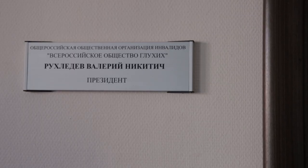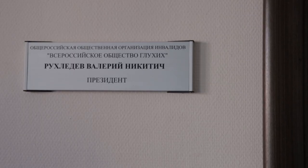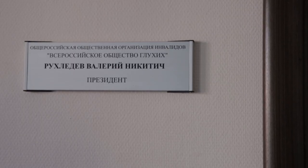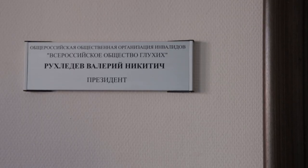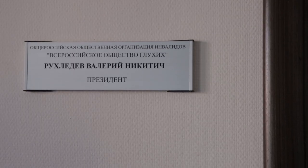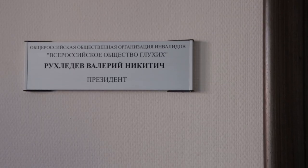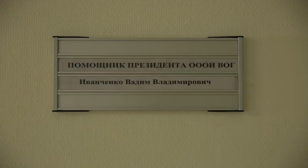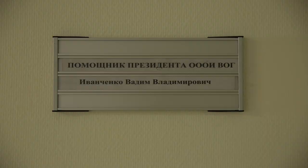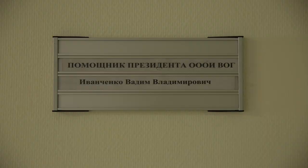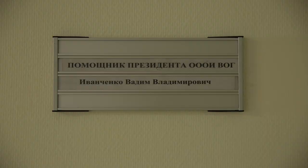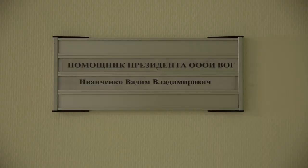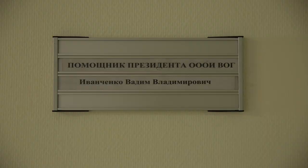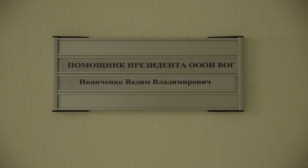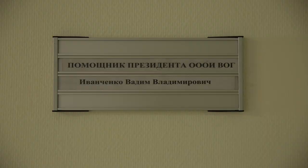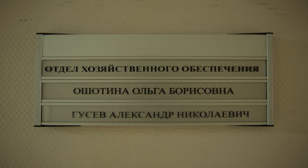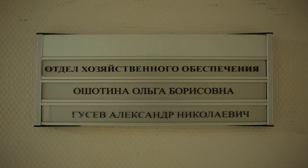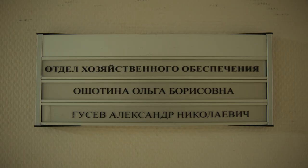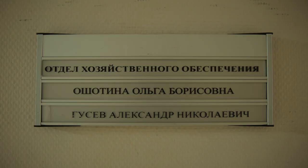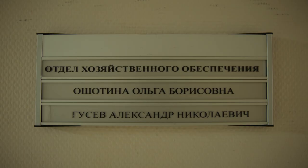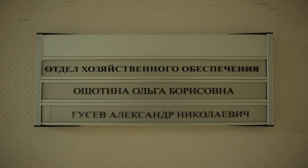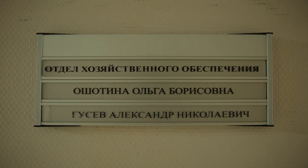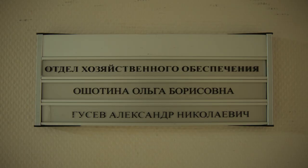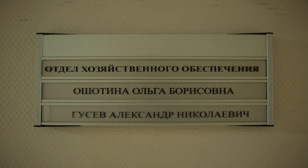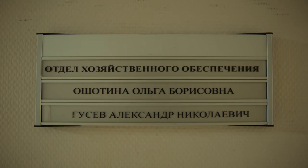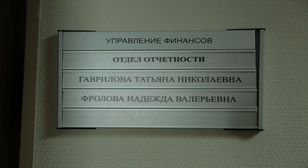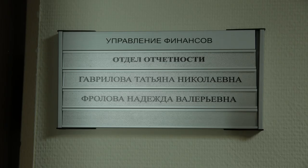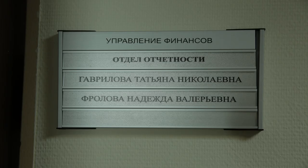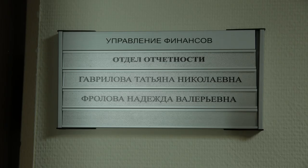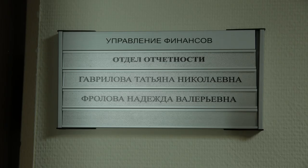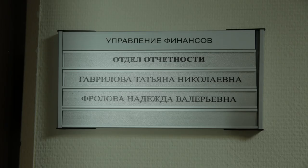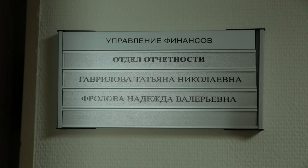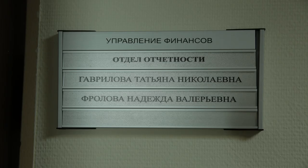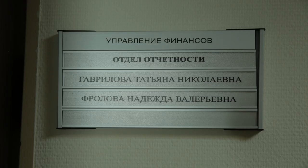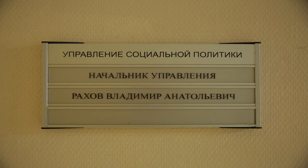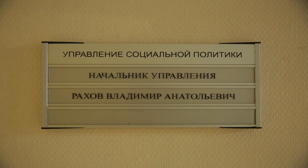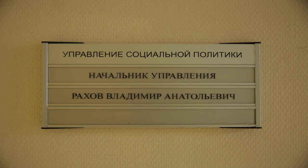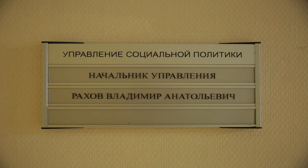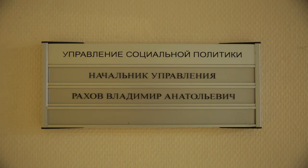(All-Russian Society of Disabled People, All-Russian Society of the Deaf, Valery Nikitich Rukhledev, President) (Assistant President, All-Russian Society of the Deaf, Vadim Vladimirovich Ivanchenko) (Department of Economic Security, Olga Borisovna Oschotina, Alexander Nikolaevich Gusev) (Department of Finance, Division of Reports, Tatyana Nikolavena Gavrilova, Nadezhda Valeryevna Frolova) (Department of Social Politics, Head of Department, Vladimir Anatolyevich Rakhov)